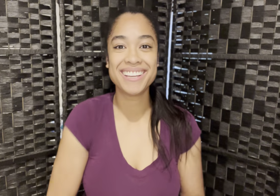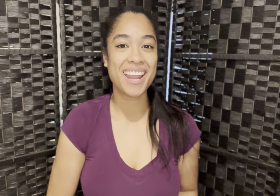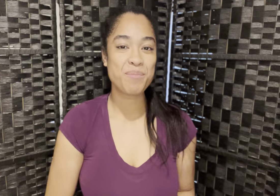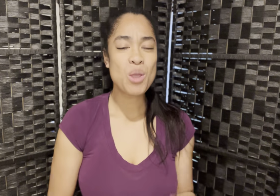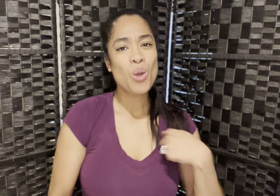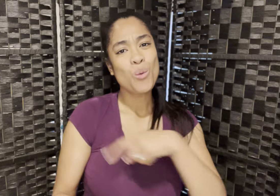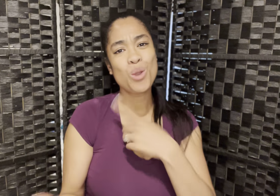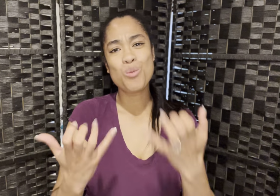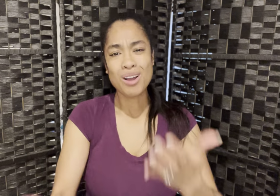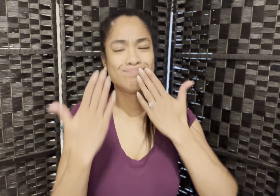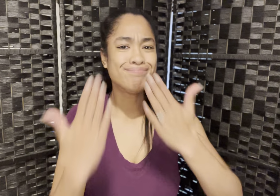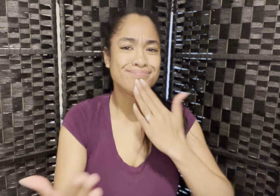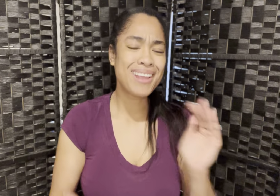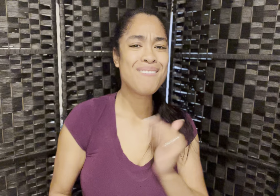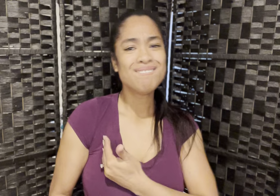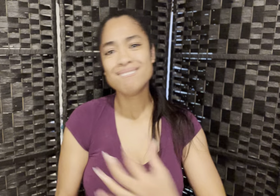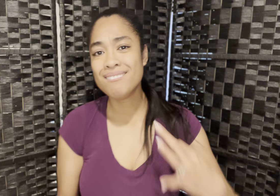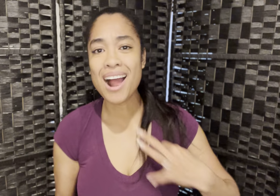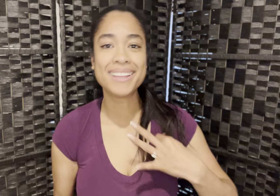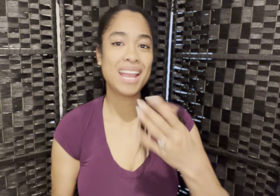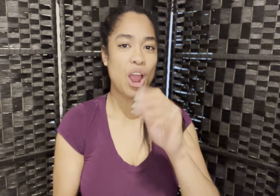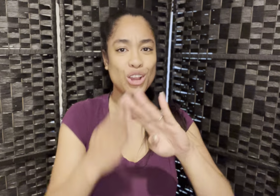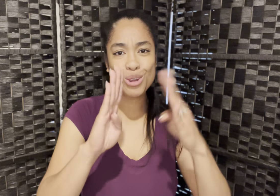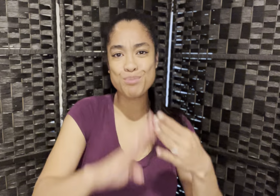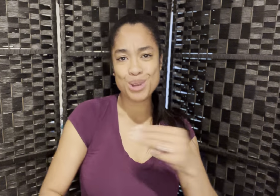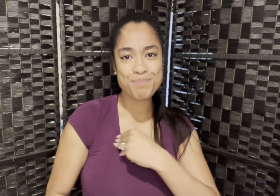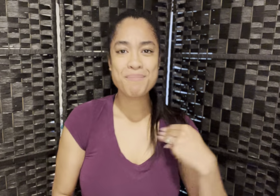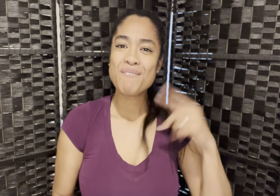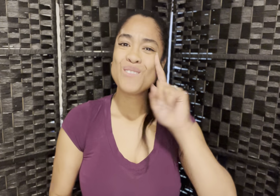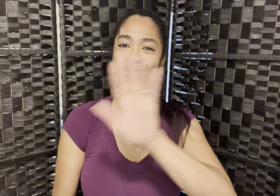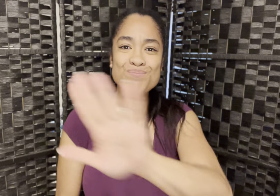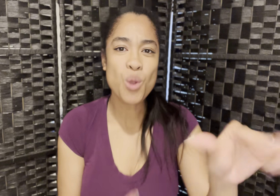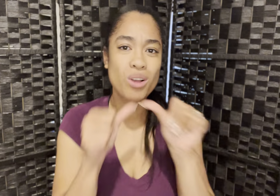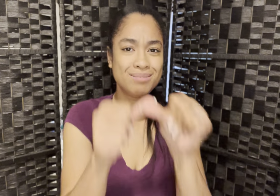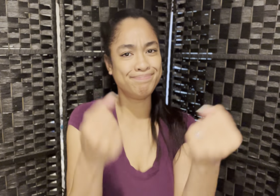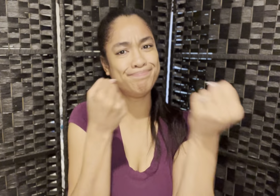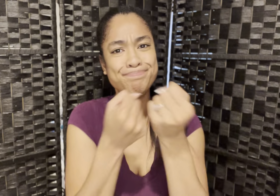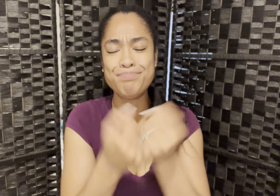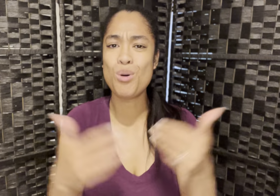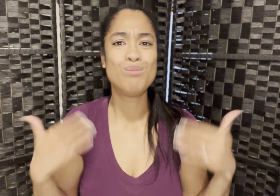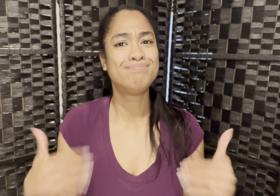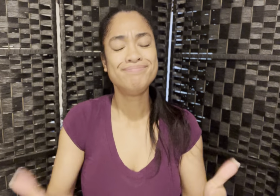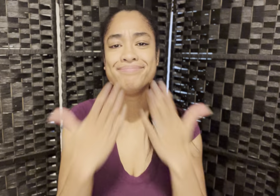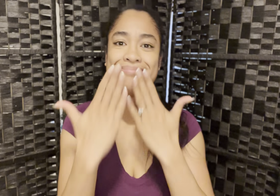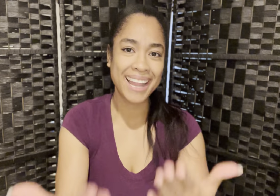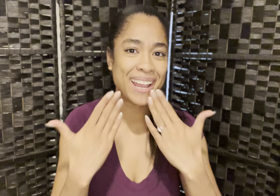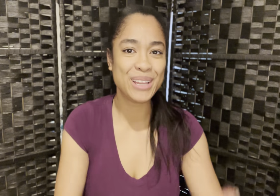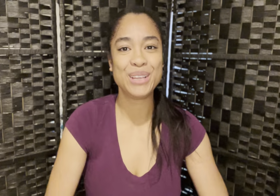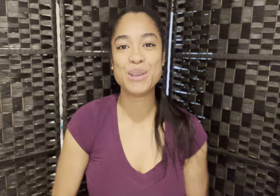We want to share our gratitude for our community members for their continued support for ADWAS.